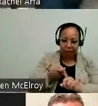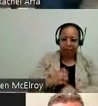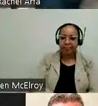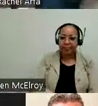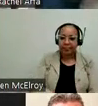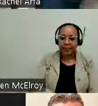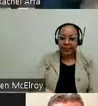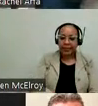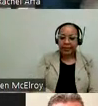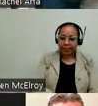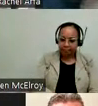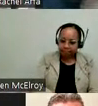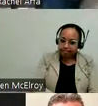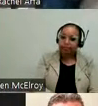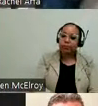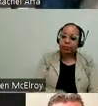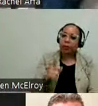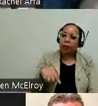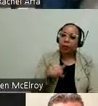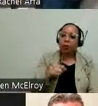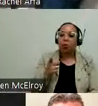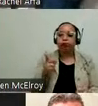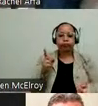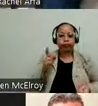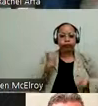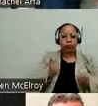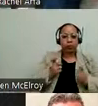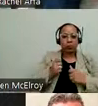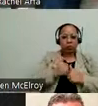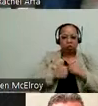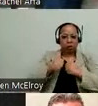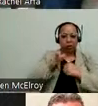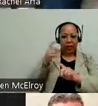restructuring of that grant. And it had gone to another organization in